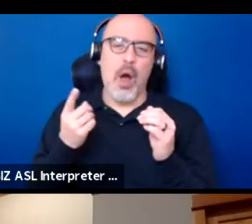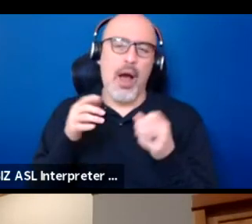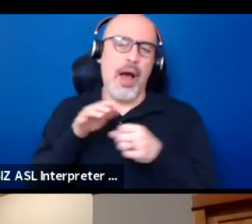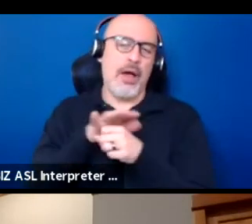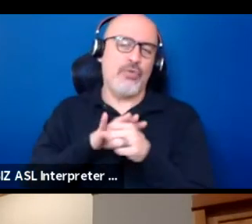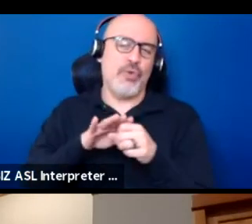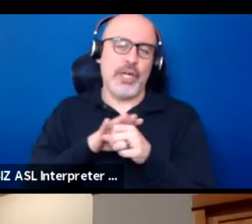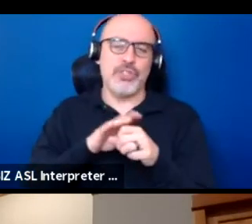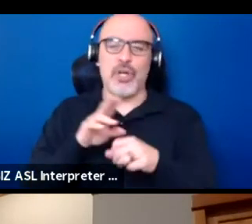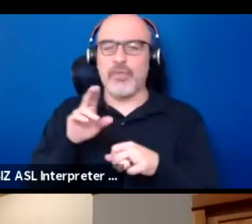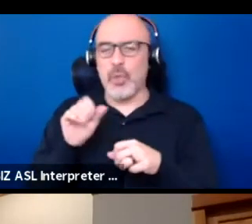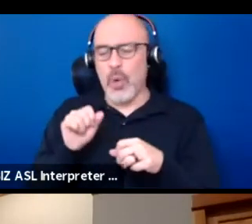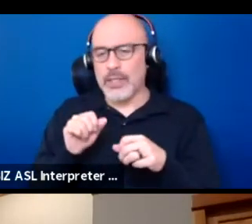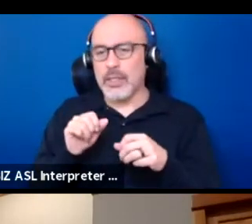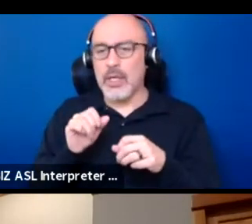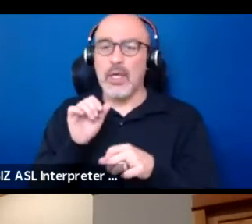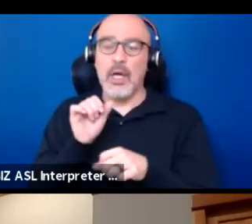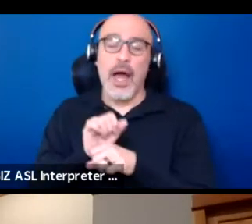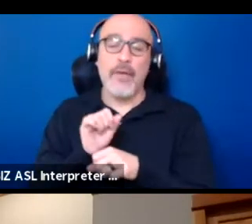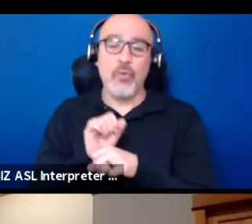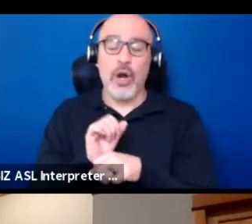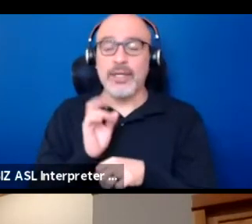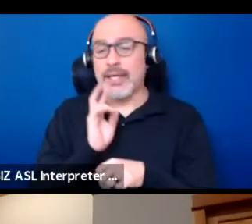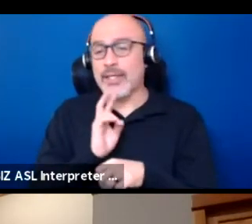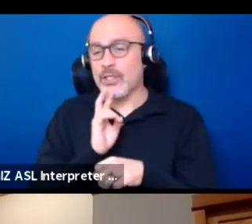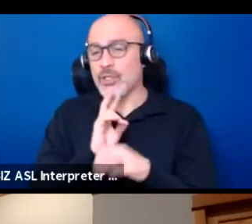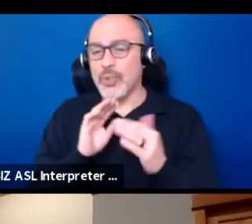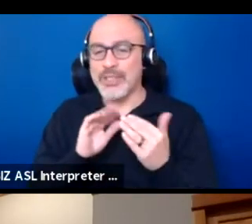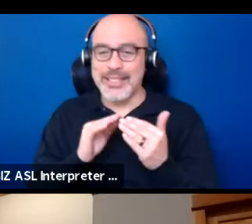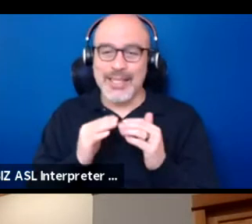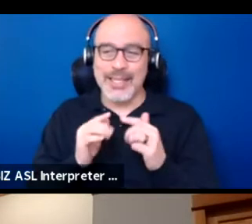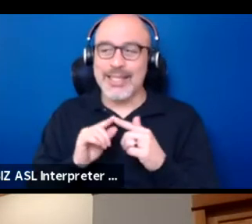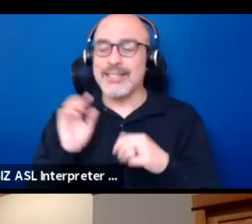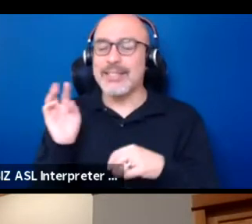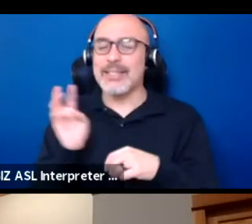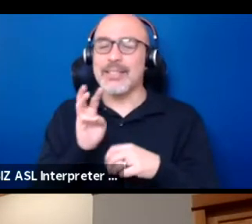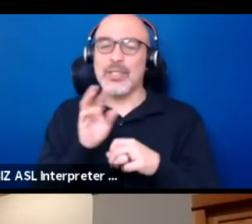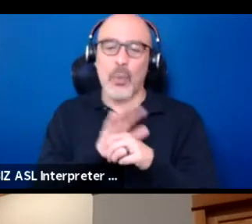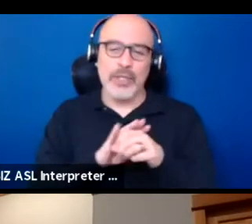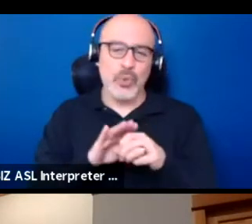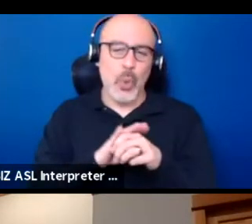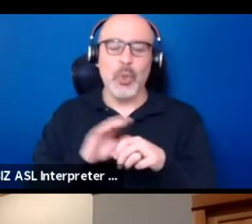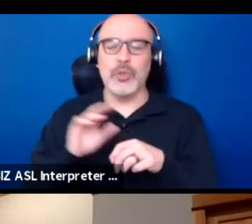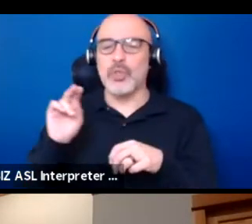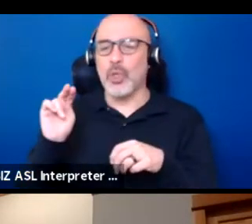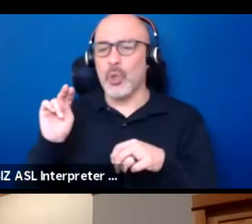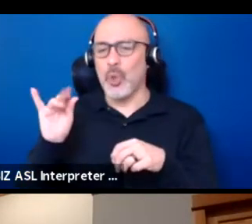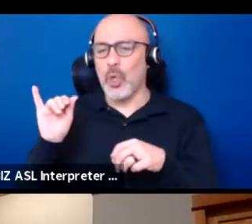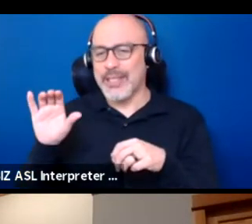I've worked in the Twin Cities, the West Coast and New York City, and in all three places,